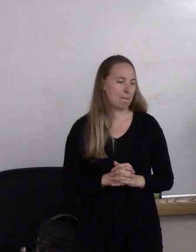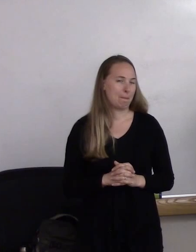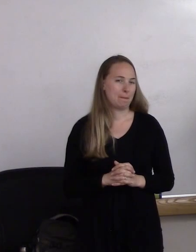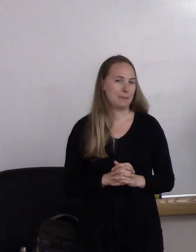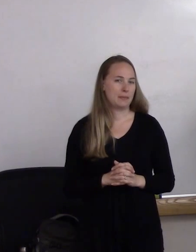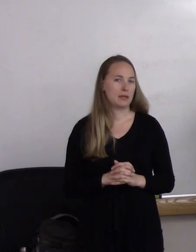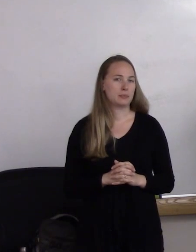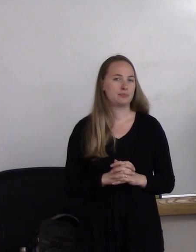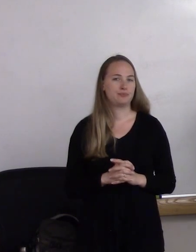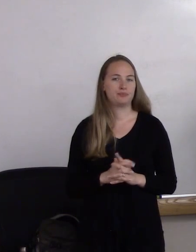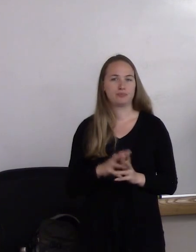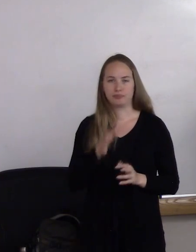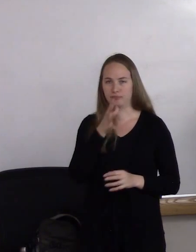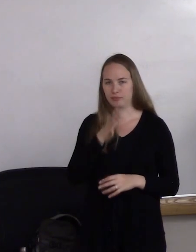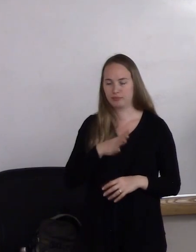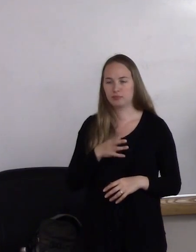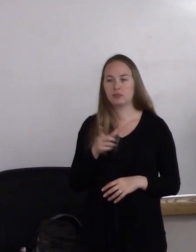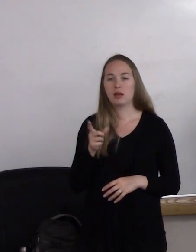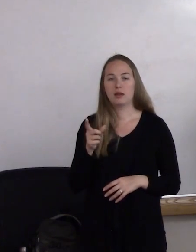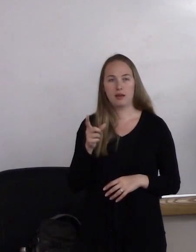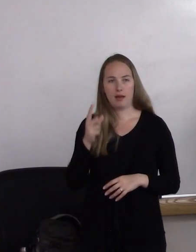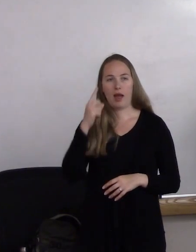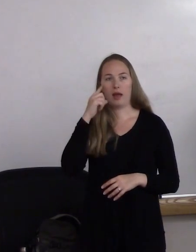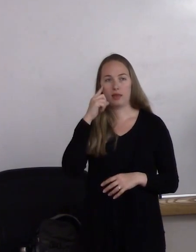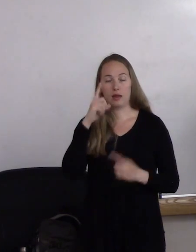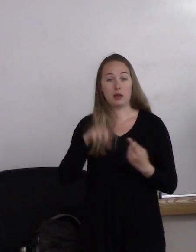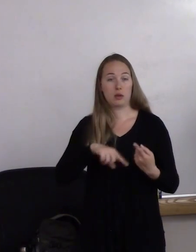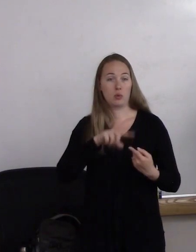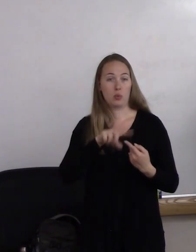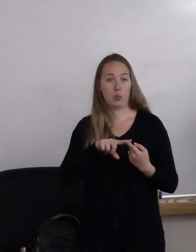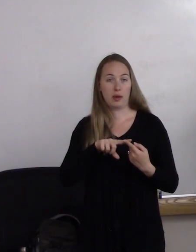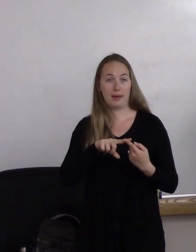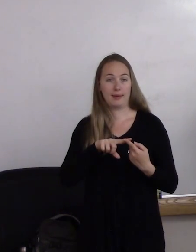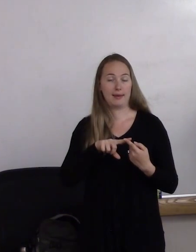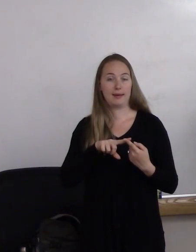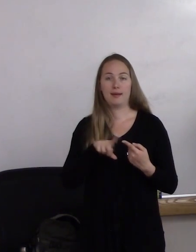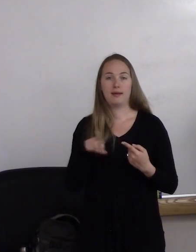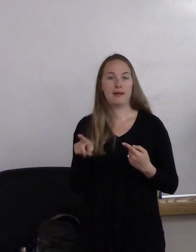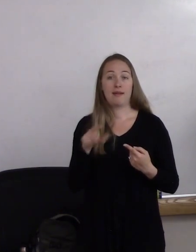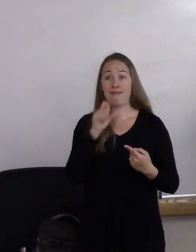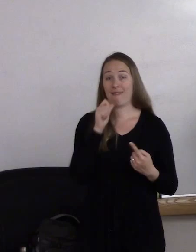(Kathleen) I just--I think when you are not healthy, not feeling good,